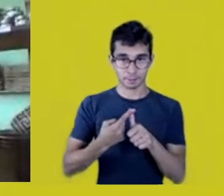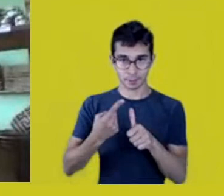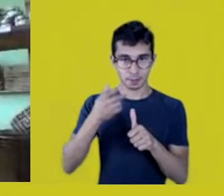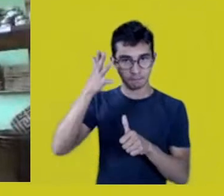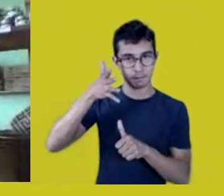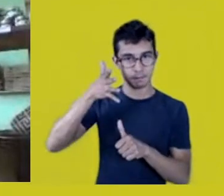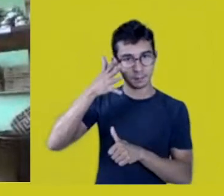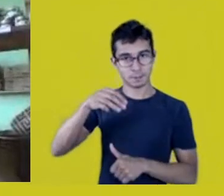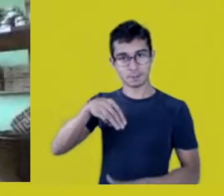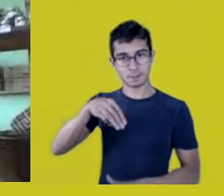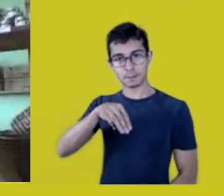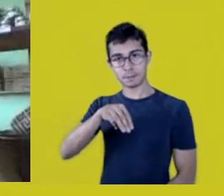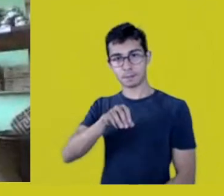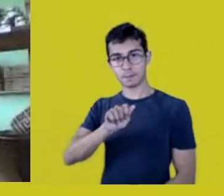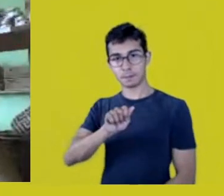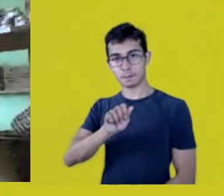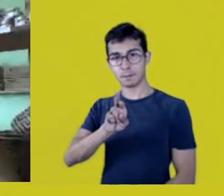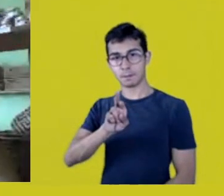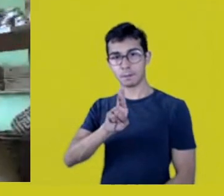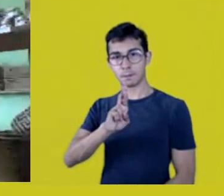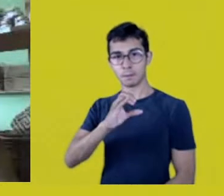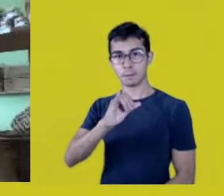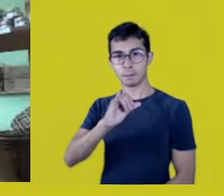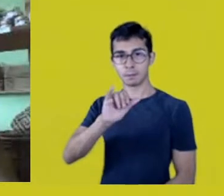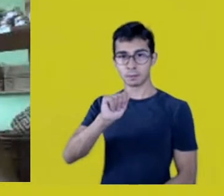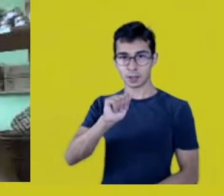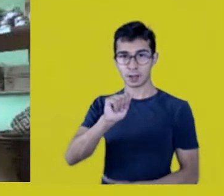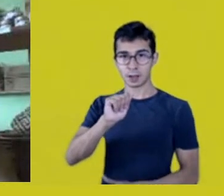consecrating our first moment.